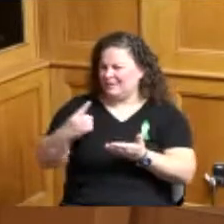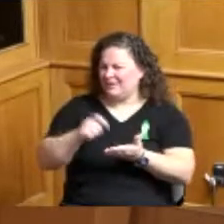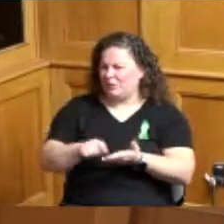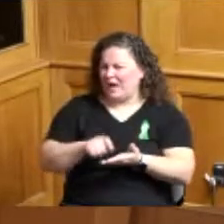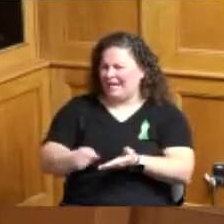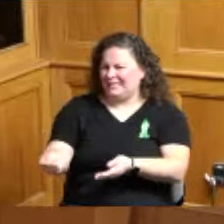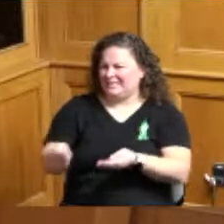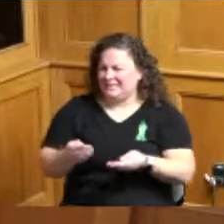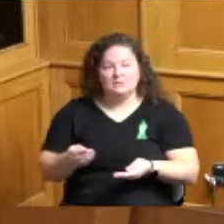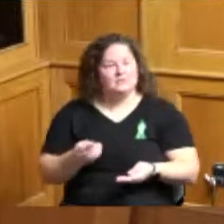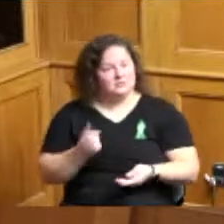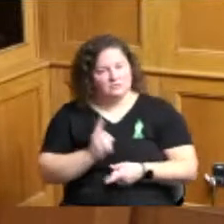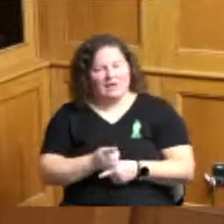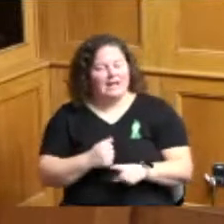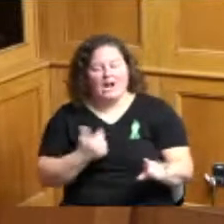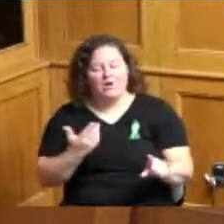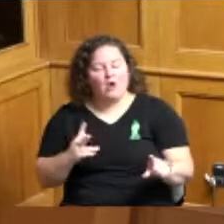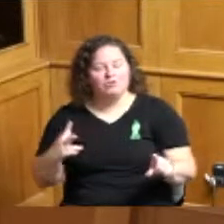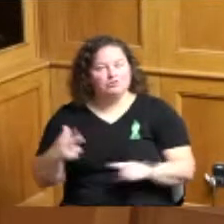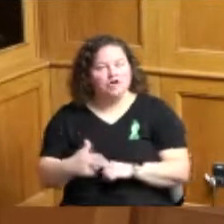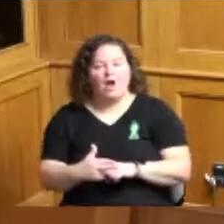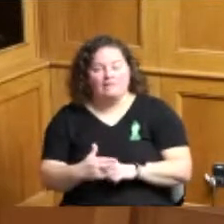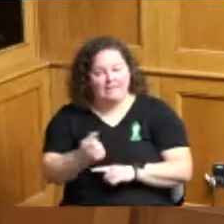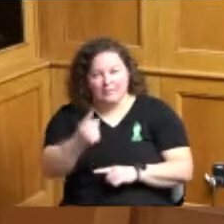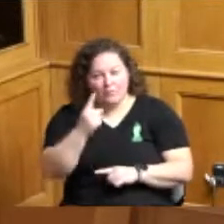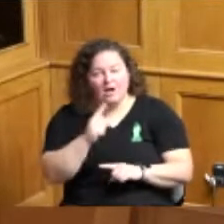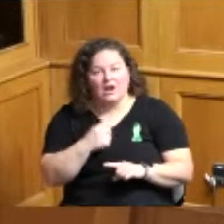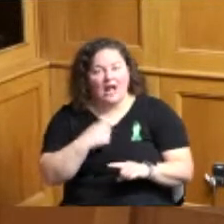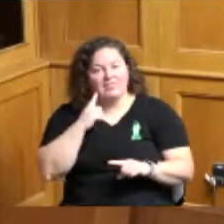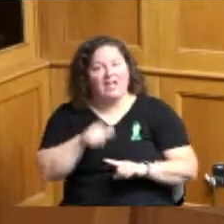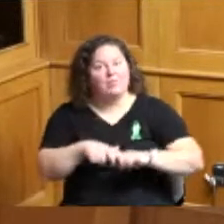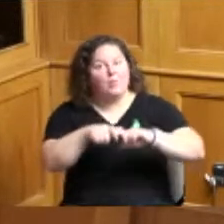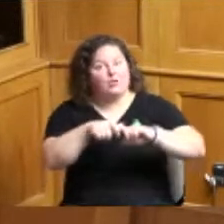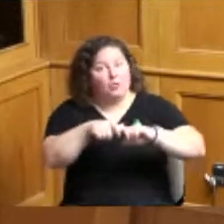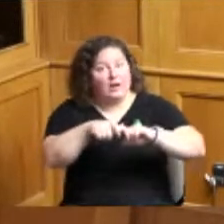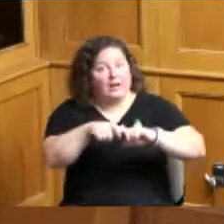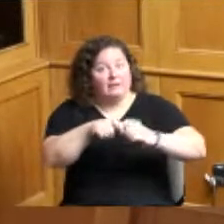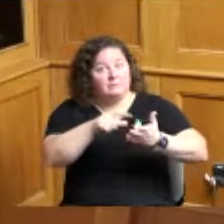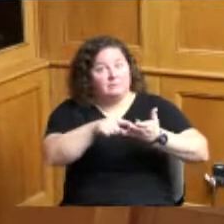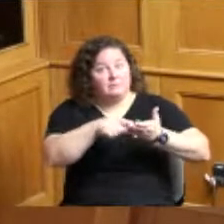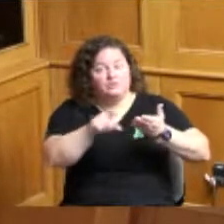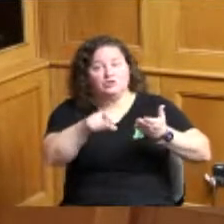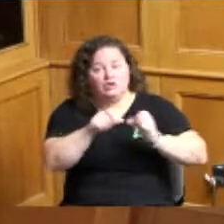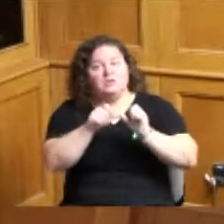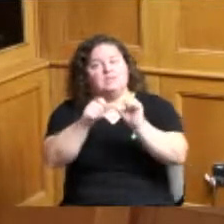shutting anybody off I think the moratorium should go a little longer but I mean we gotta